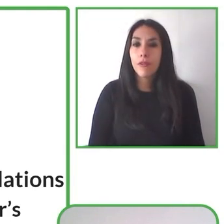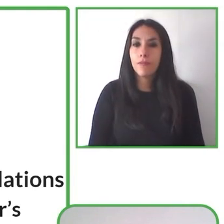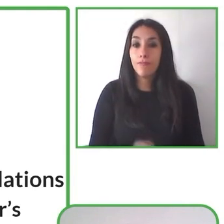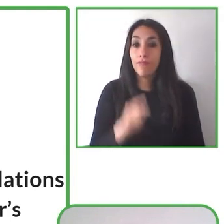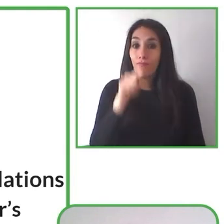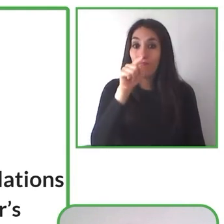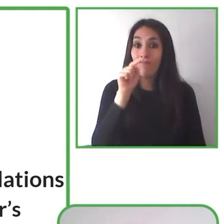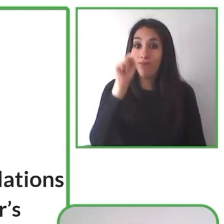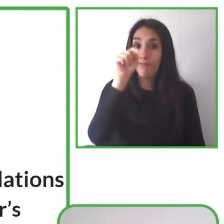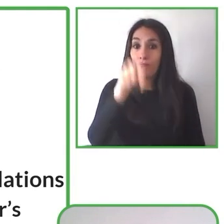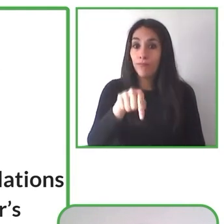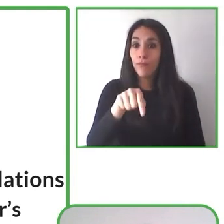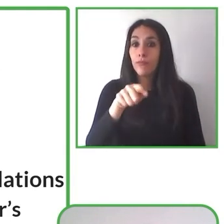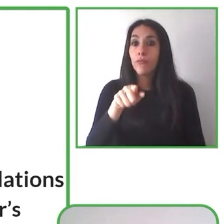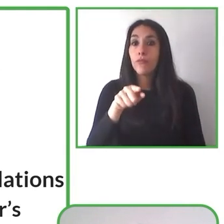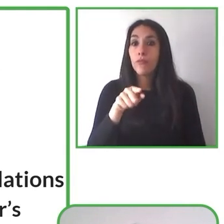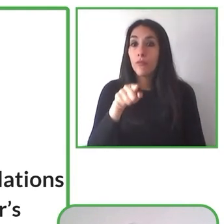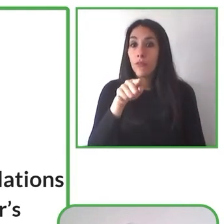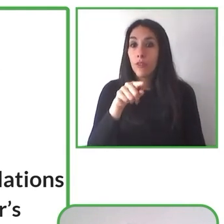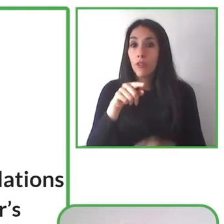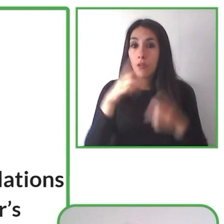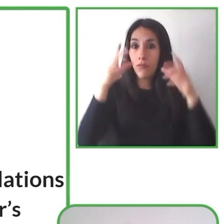and they travel wherever they want to go.